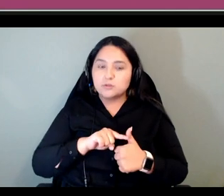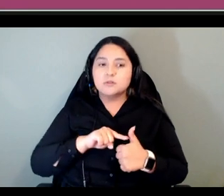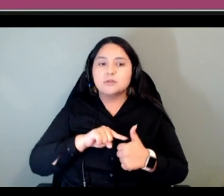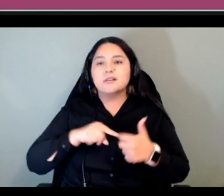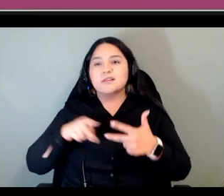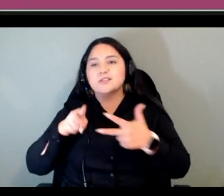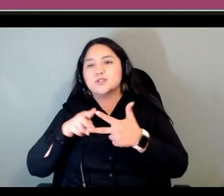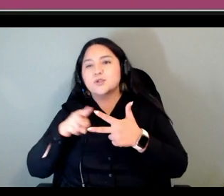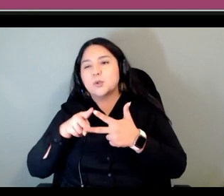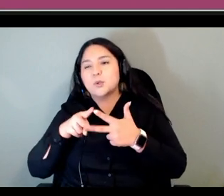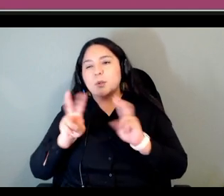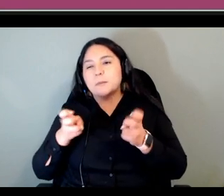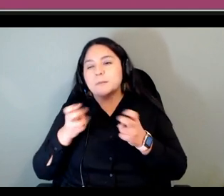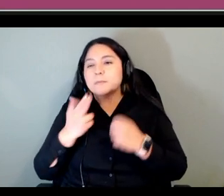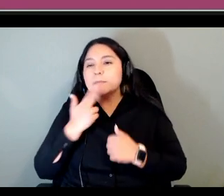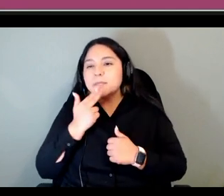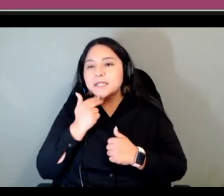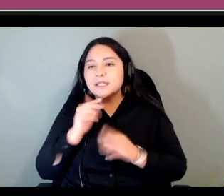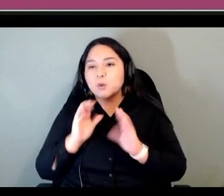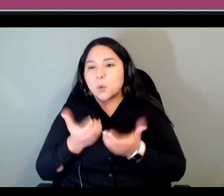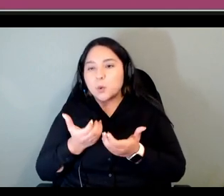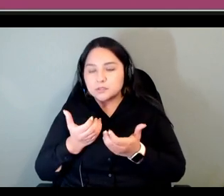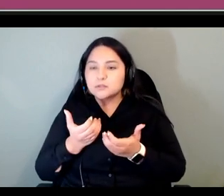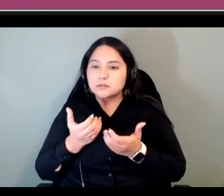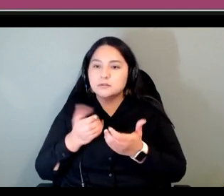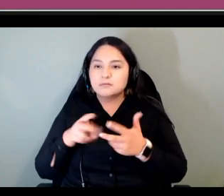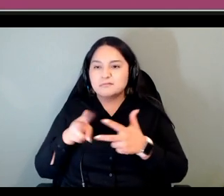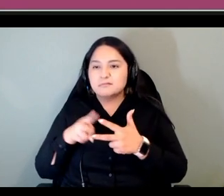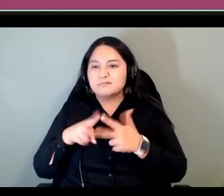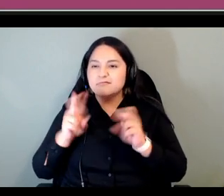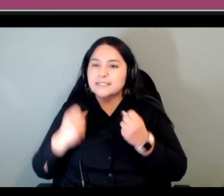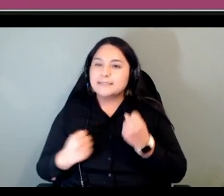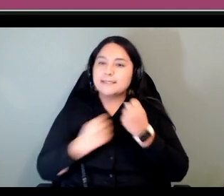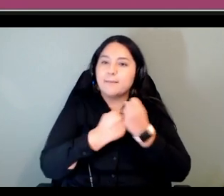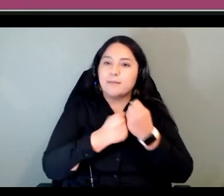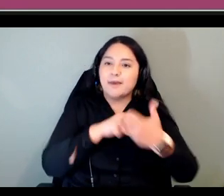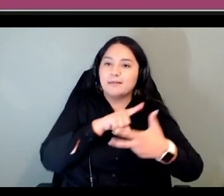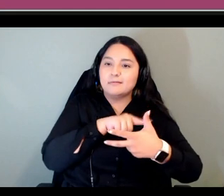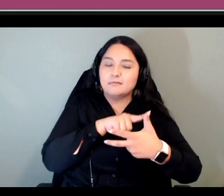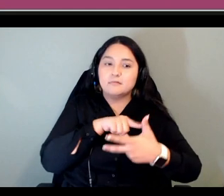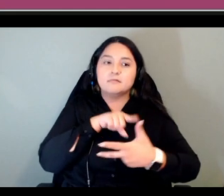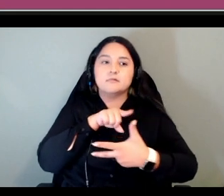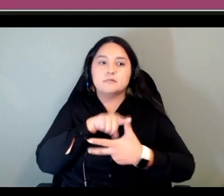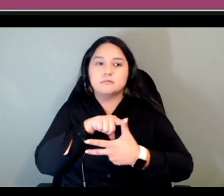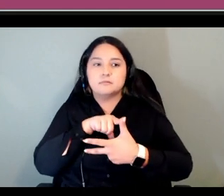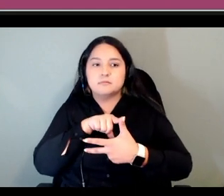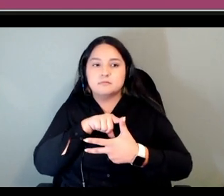courses as supplements um so the second one focused on verbs and the second one and the